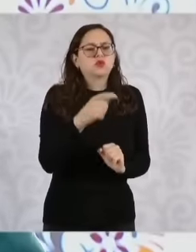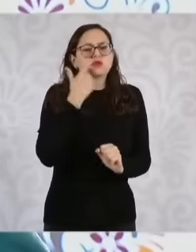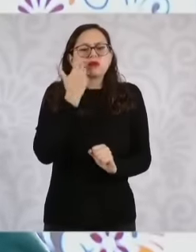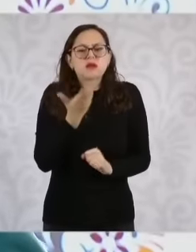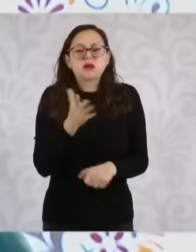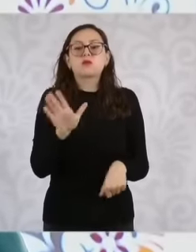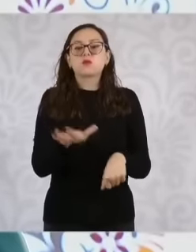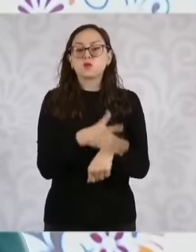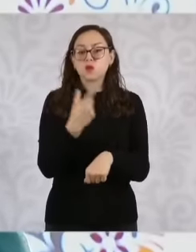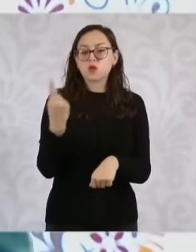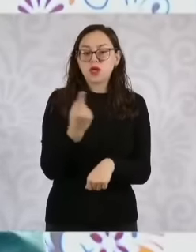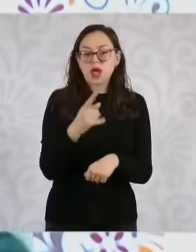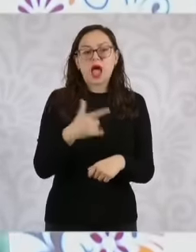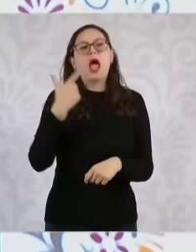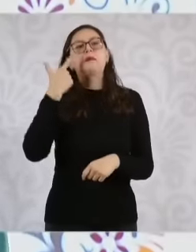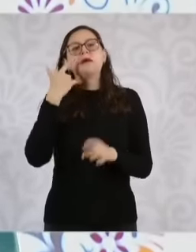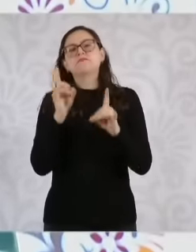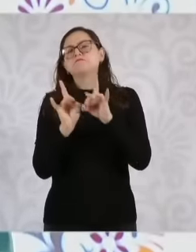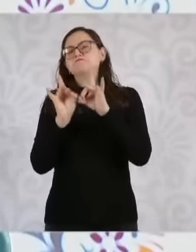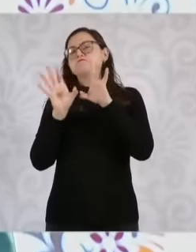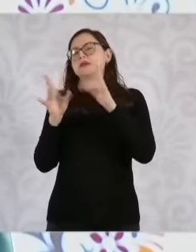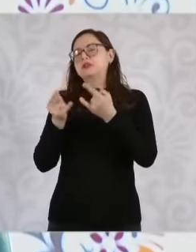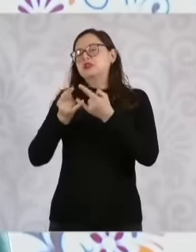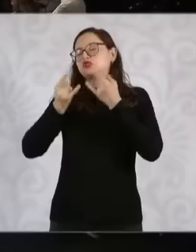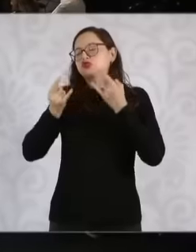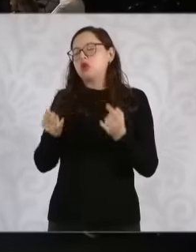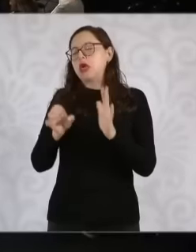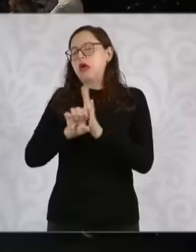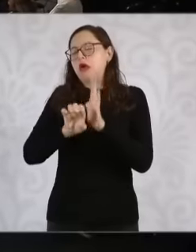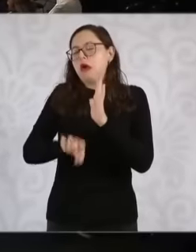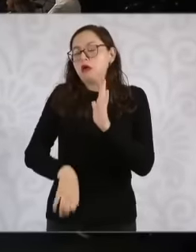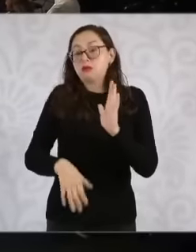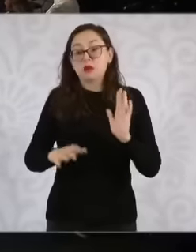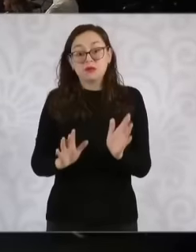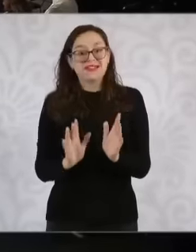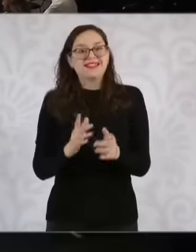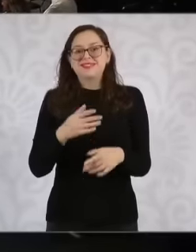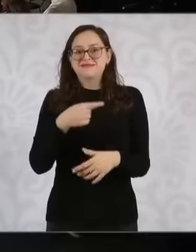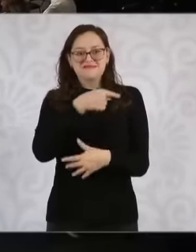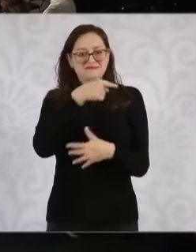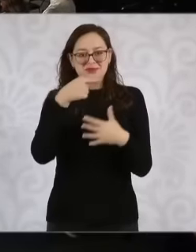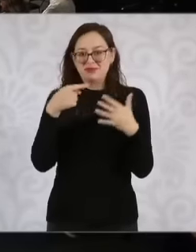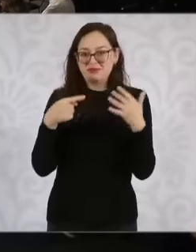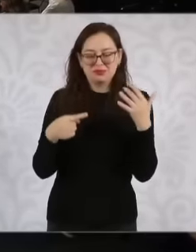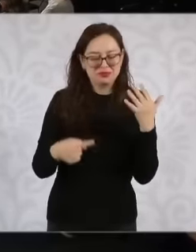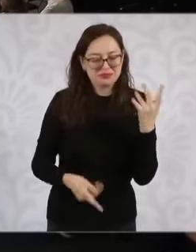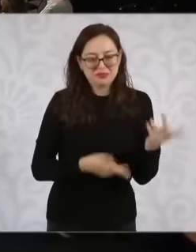get a case of this type, that is, they can do an interview that allows you to know who has